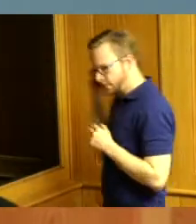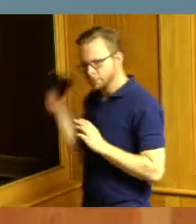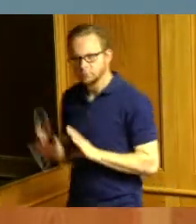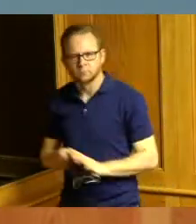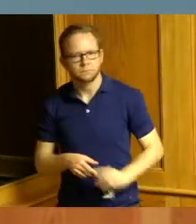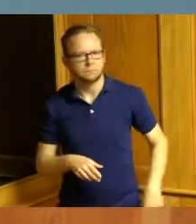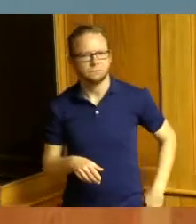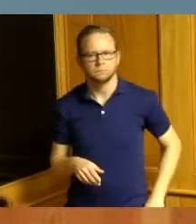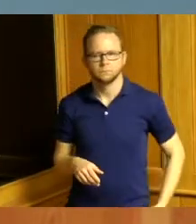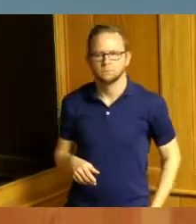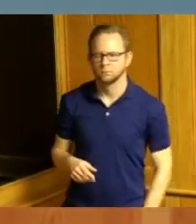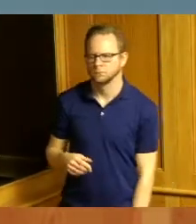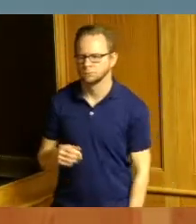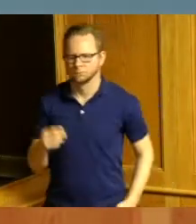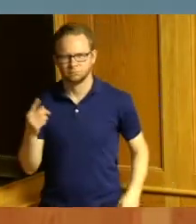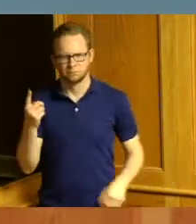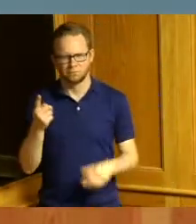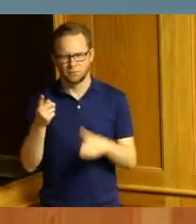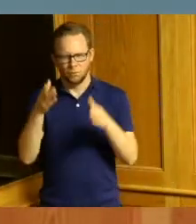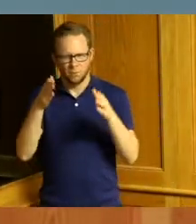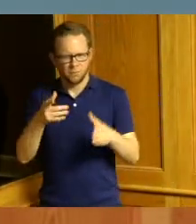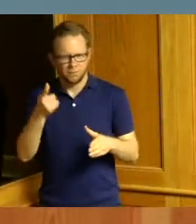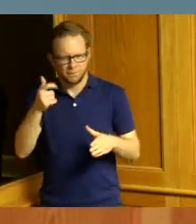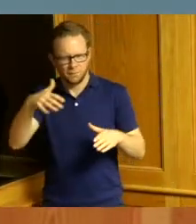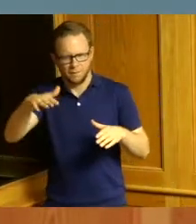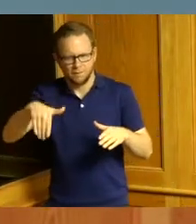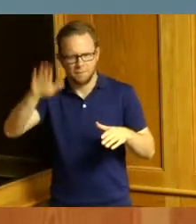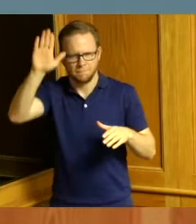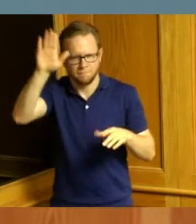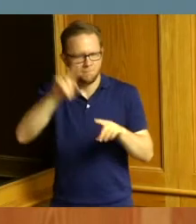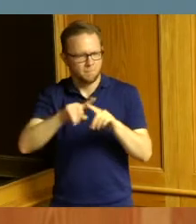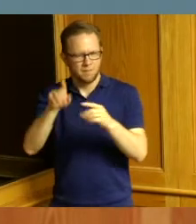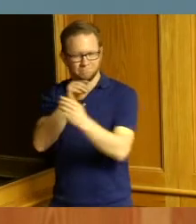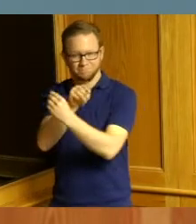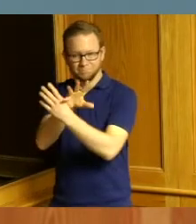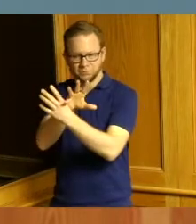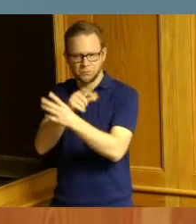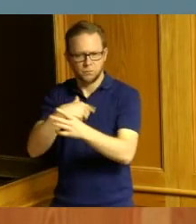they were just a little late raising their hand and I did not want to ignore them because they